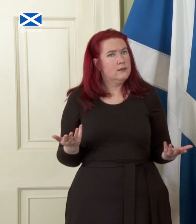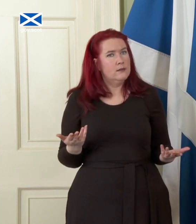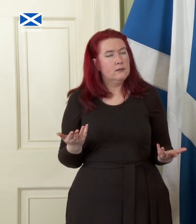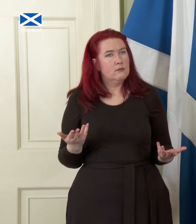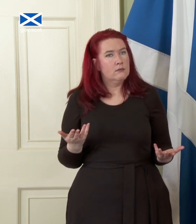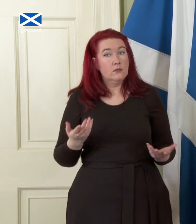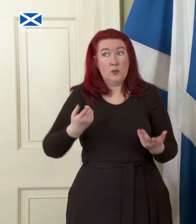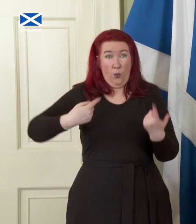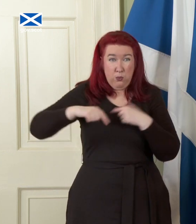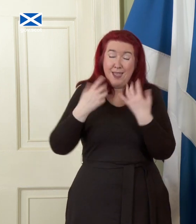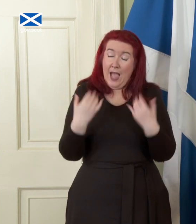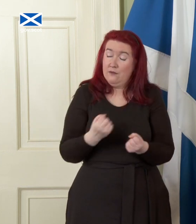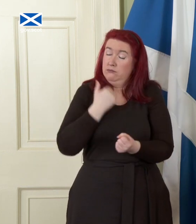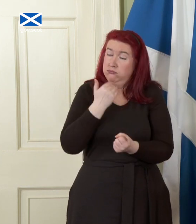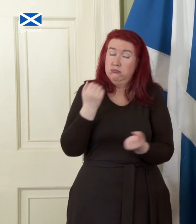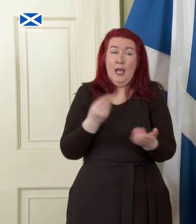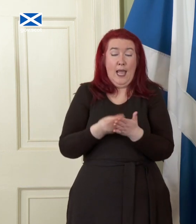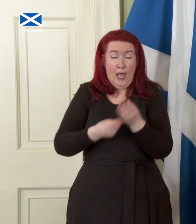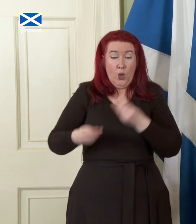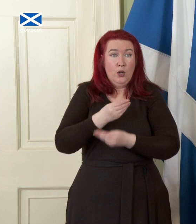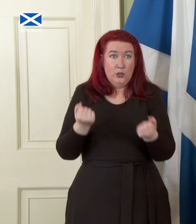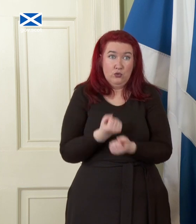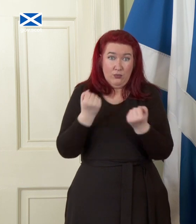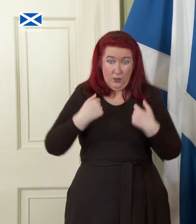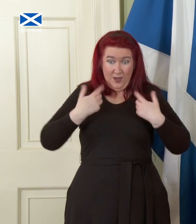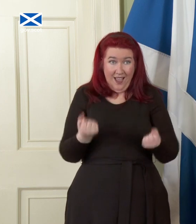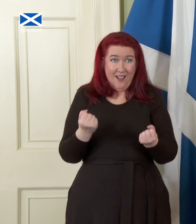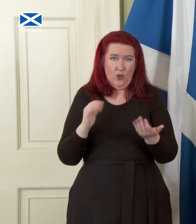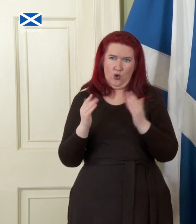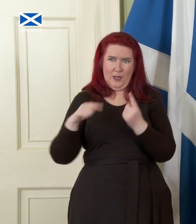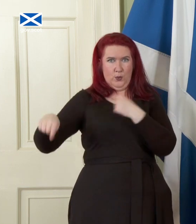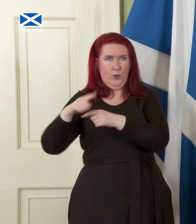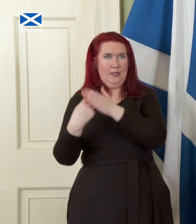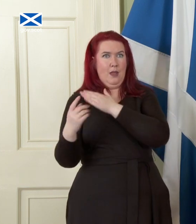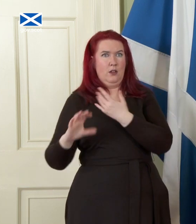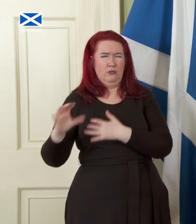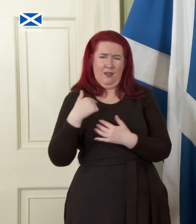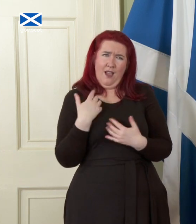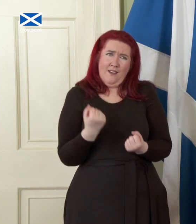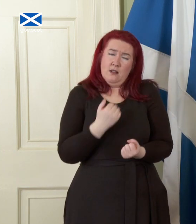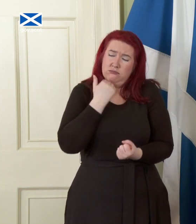we have so many economic strengths that many of them don't. Vast, renewable energy resources,